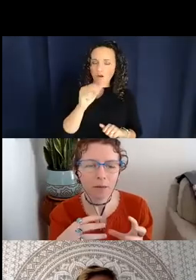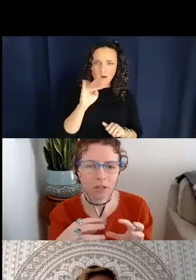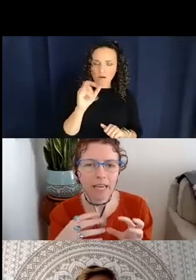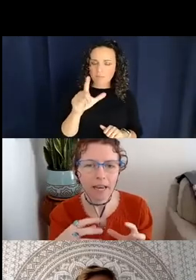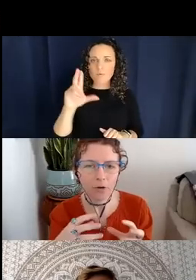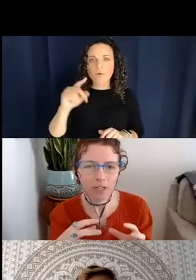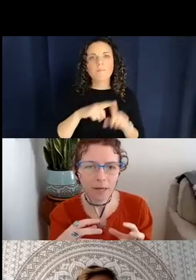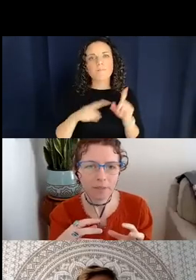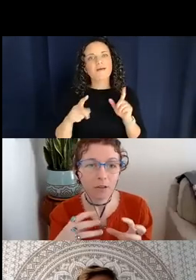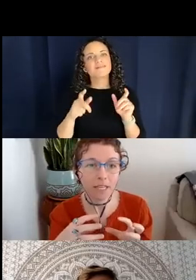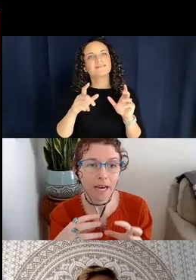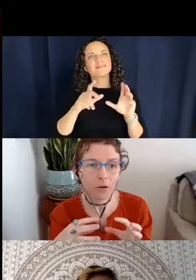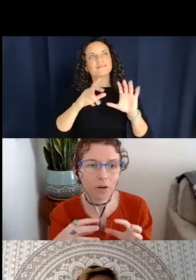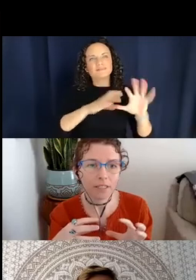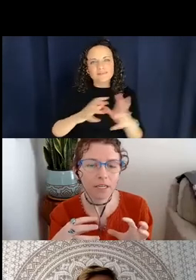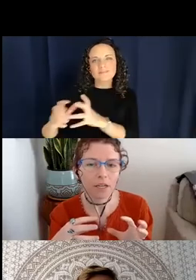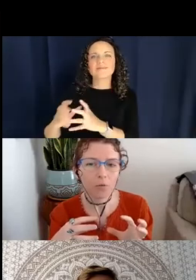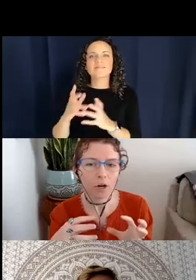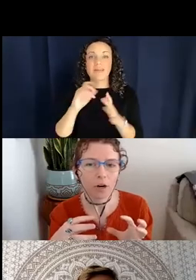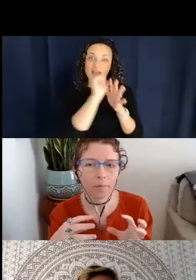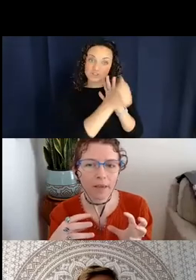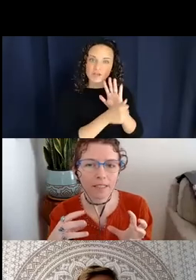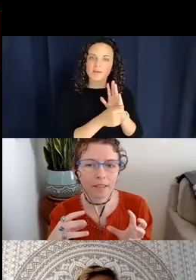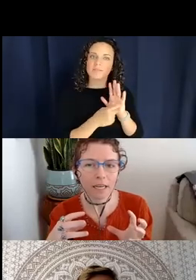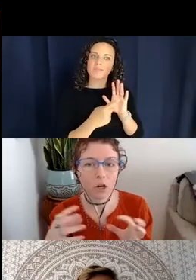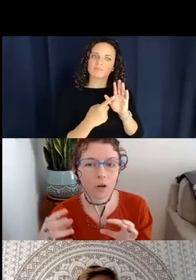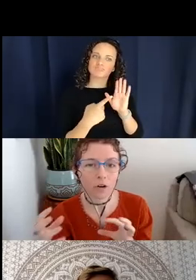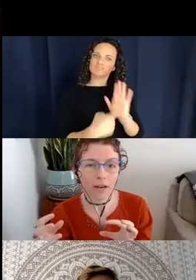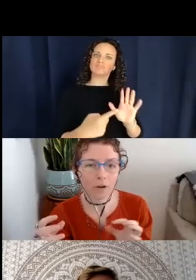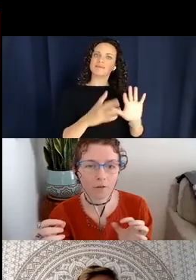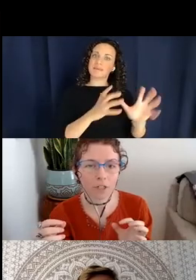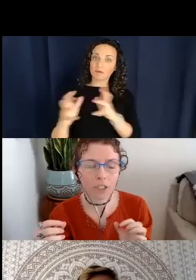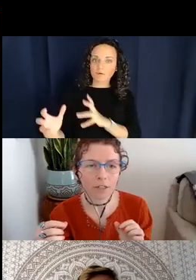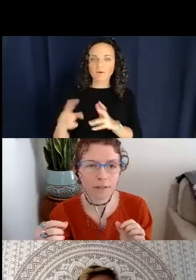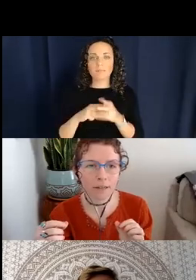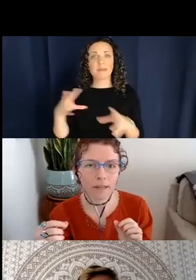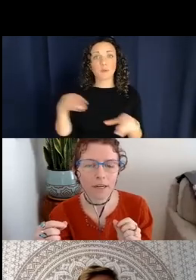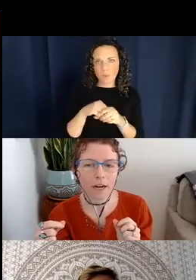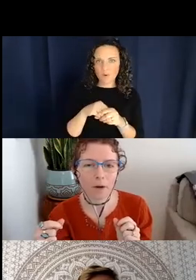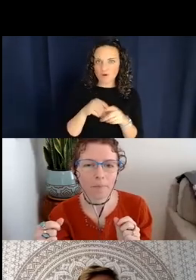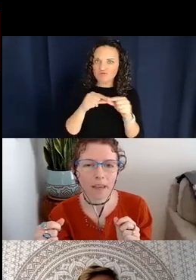marked category types and those categories were basically encoding grammatical function.